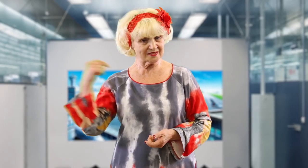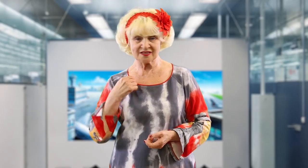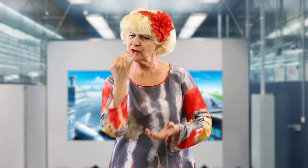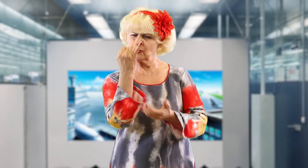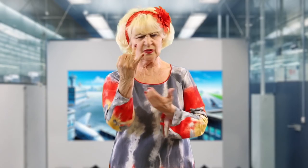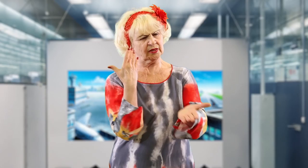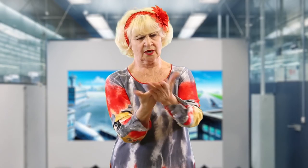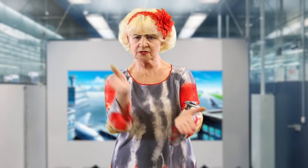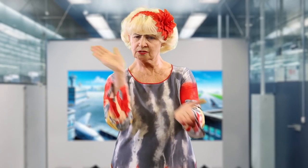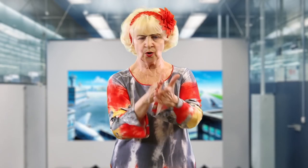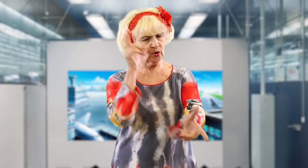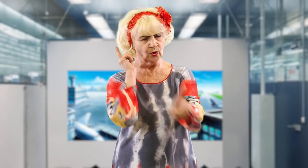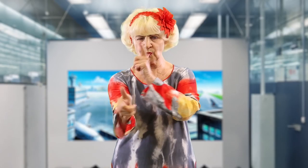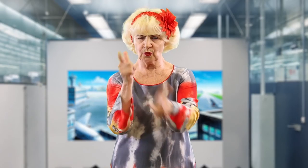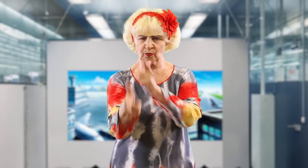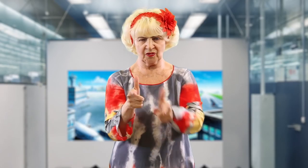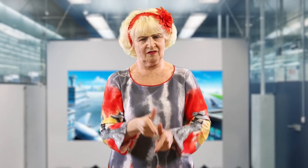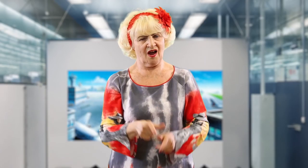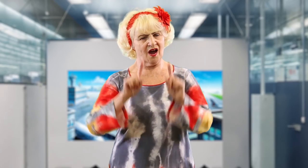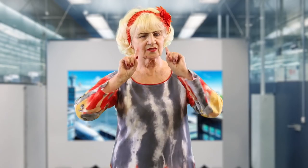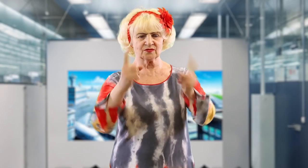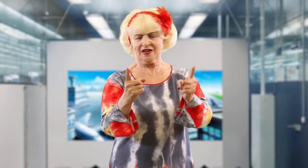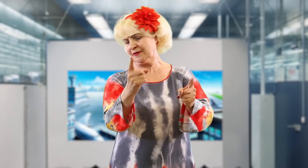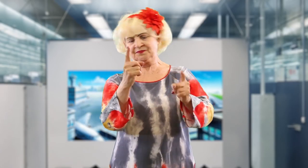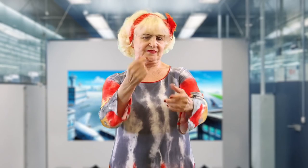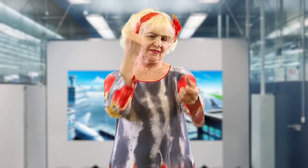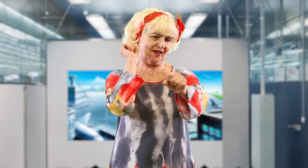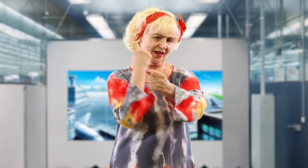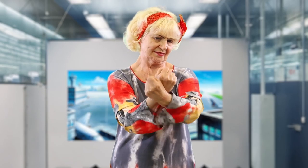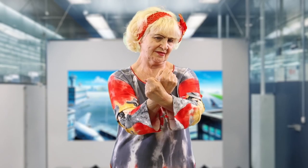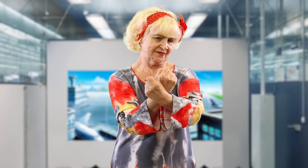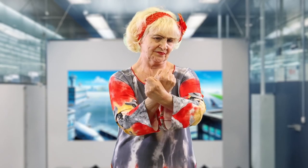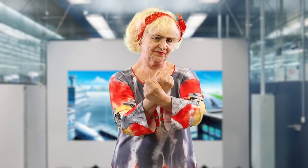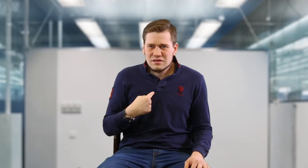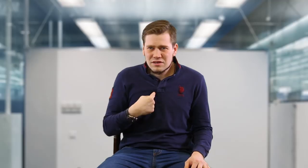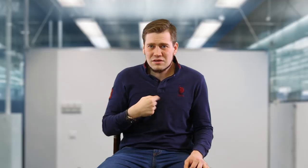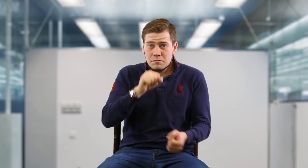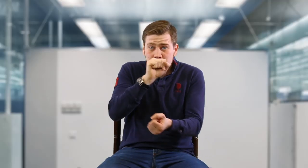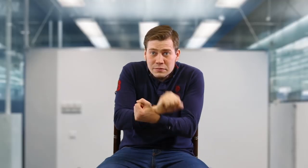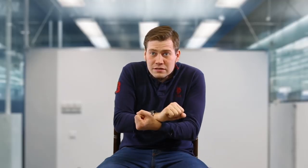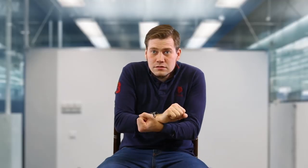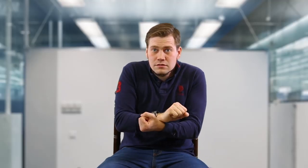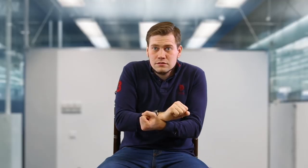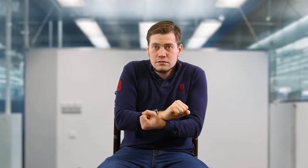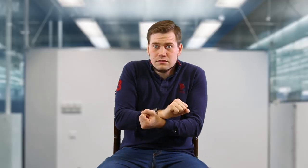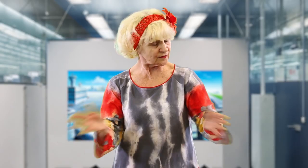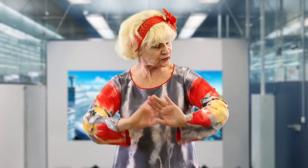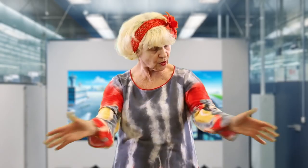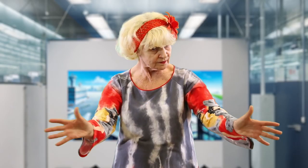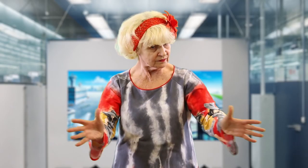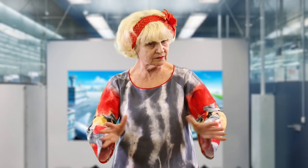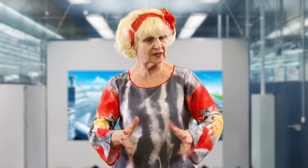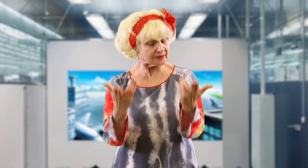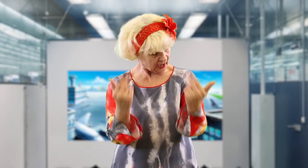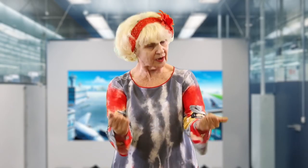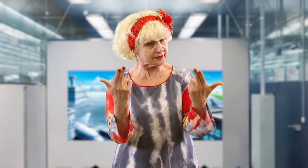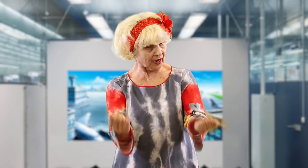They are saying it’s hard to deal with you and you’re being rude. You’ll get arrested! [Deaf Man]: Are they going to arrest me? [Interpreter]: Stop fooling around! Yes!